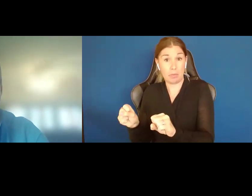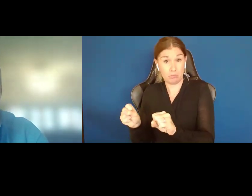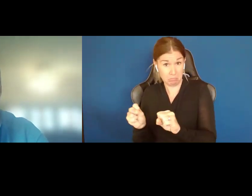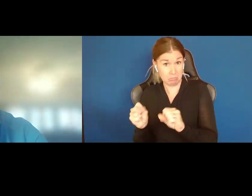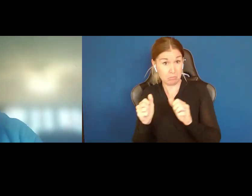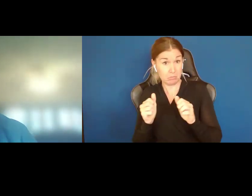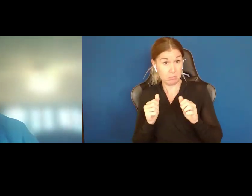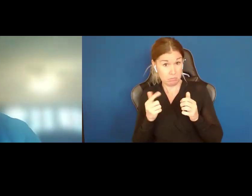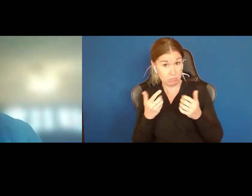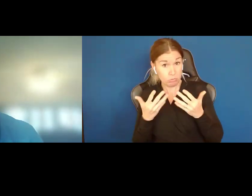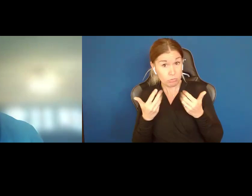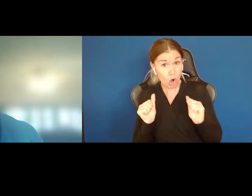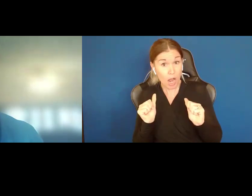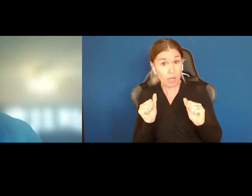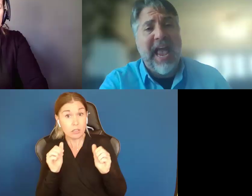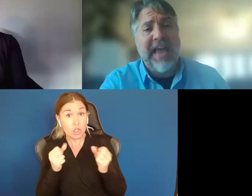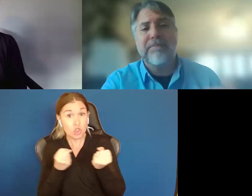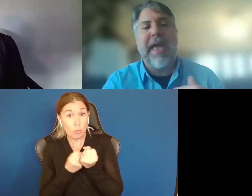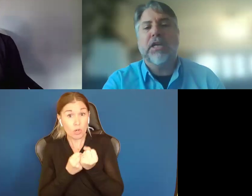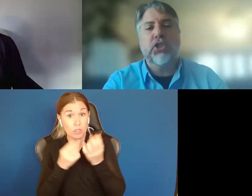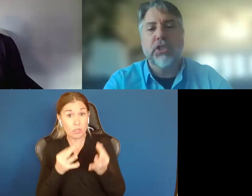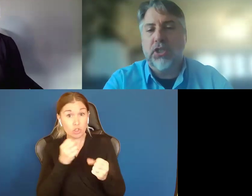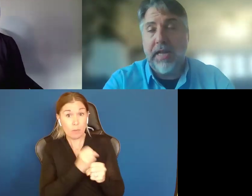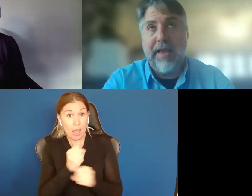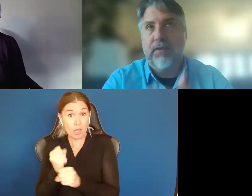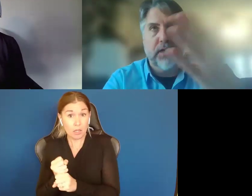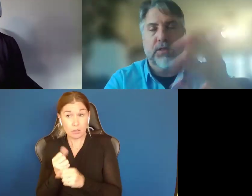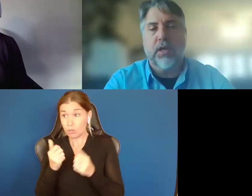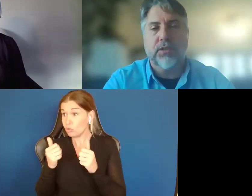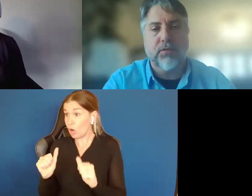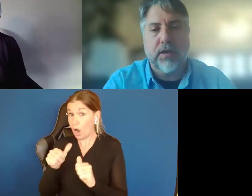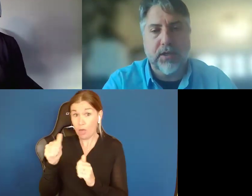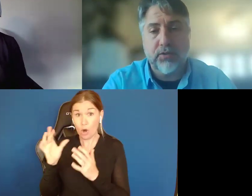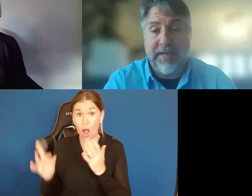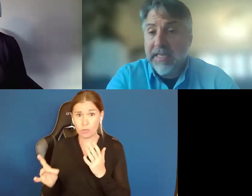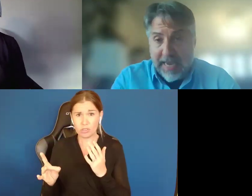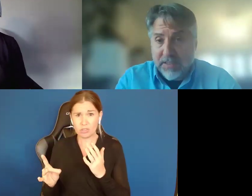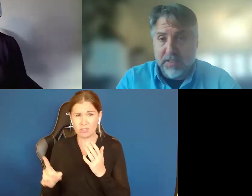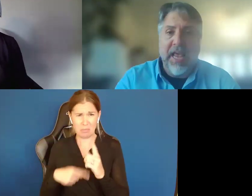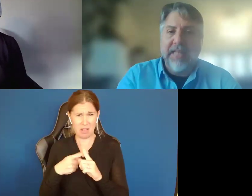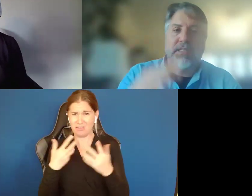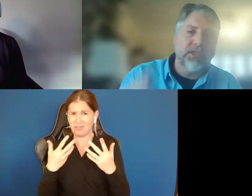Decision Making, have you tried other options. I beg judges, and I have gone to judges across the country in cases and said,